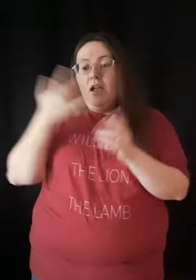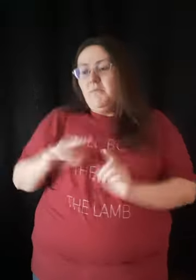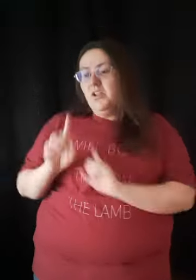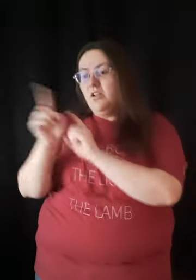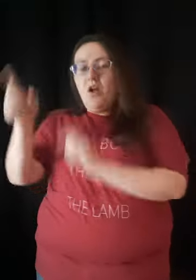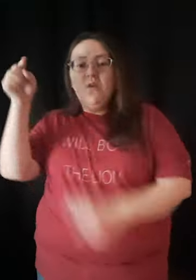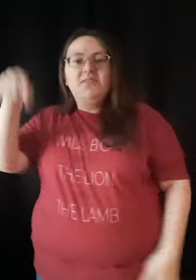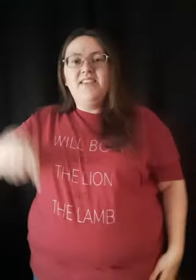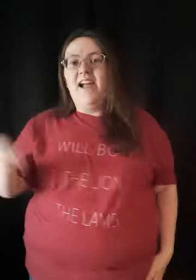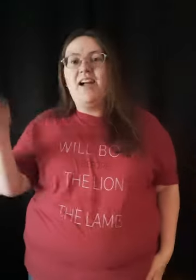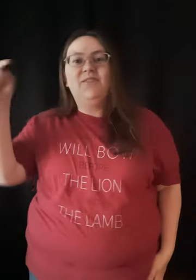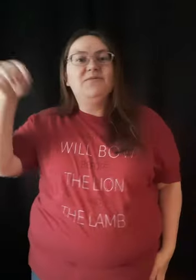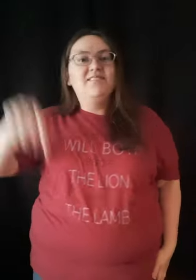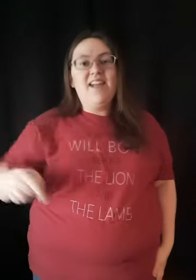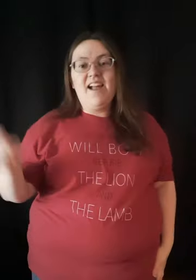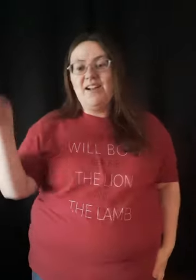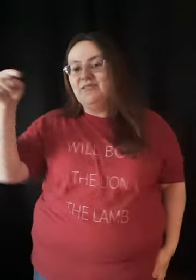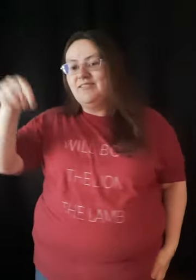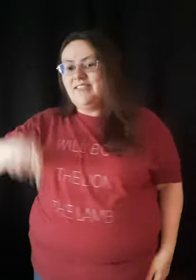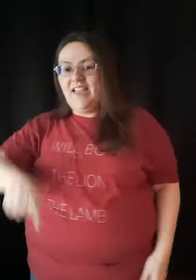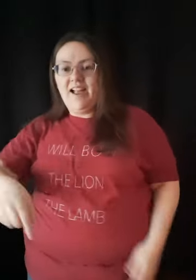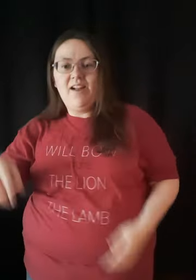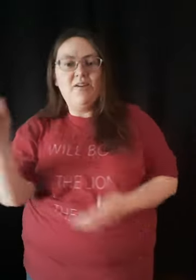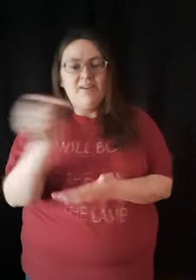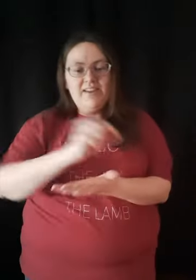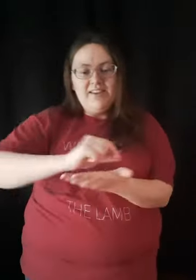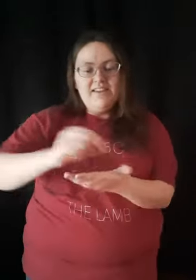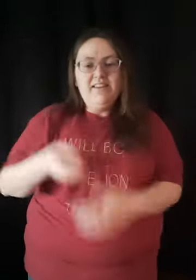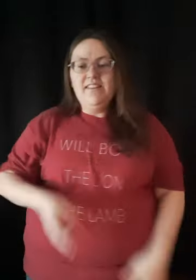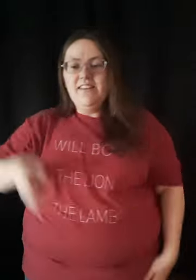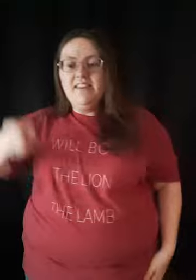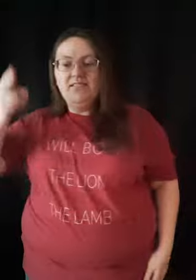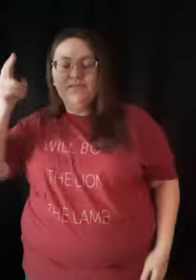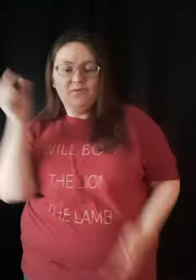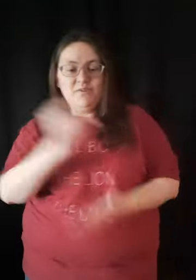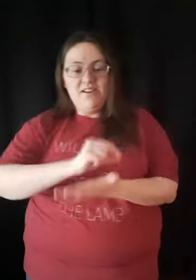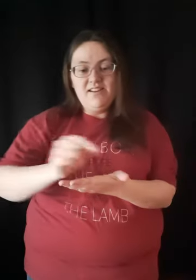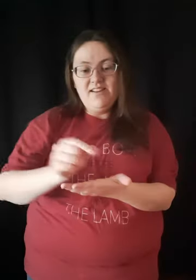So let me go down, down, down in history